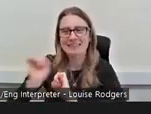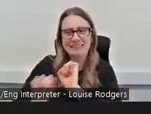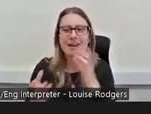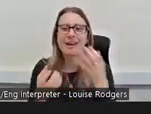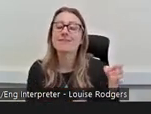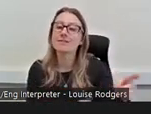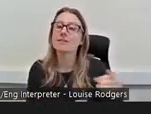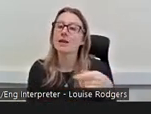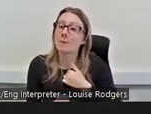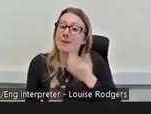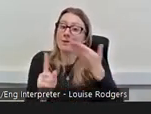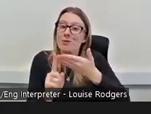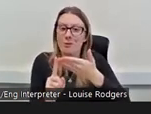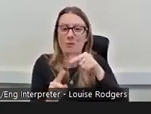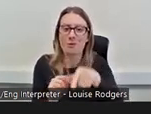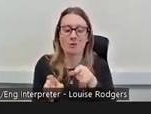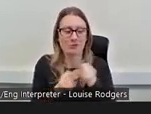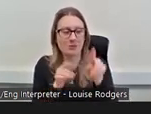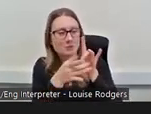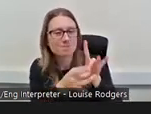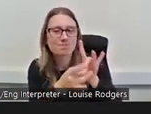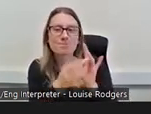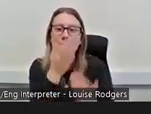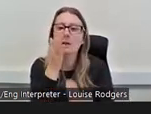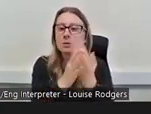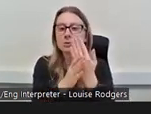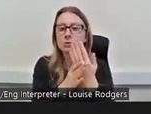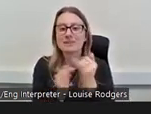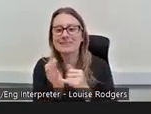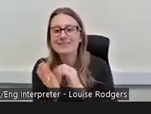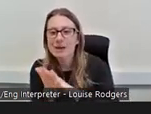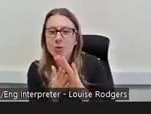my role was to engage with new stakeholders, new groups, provide pre-application support